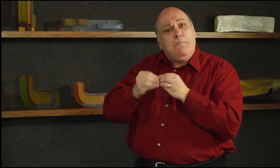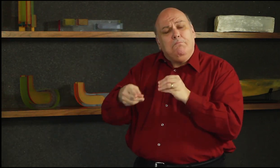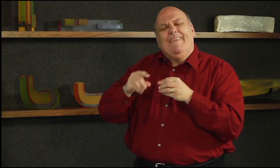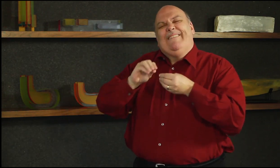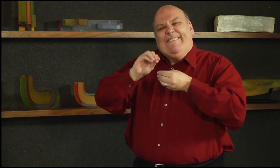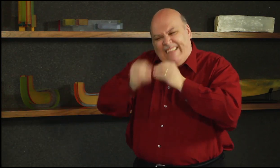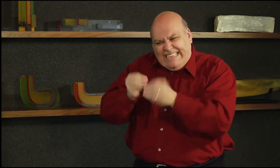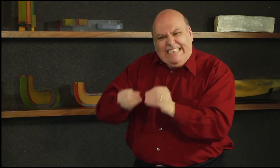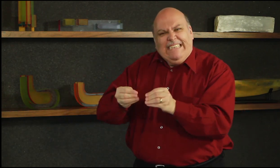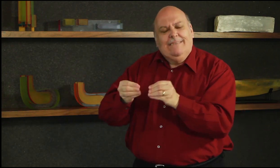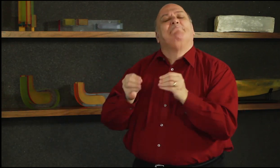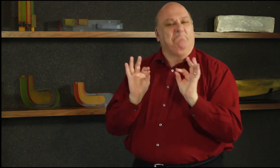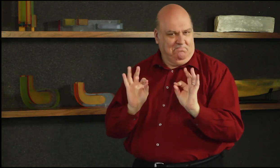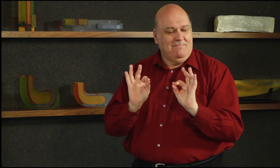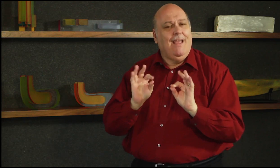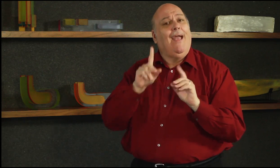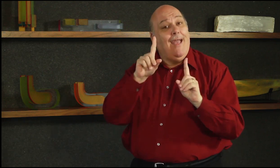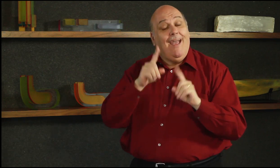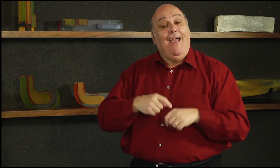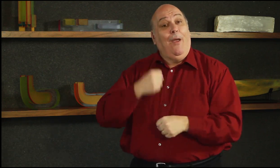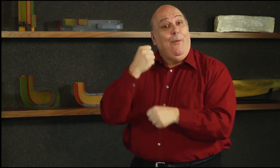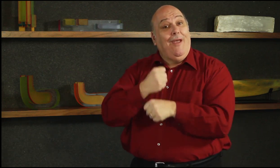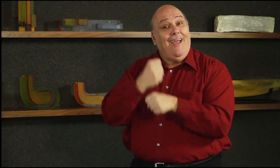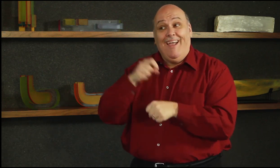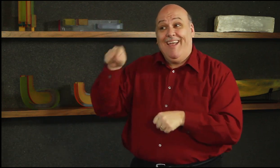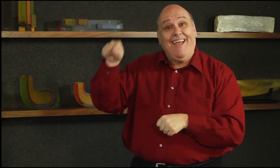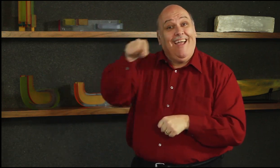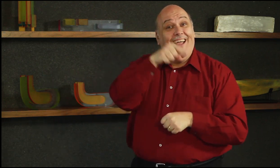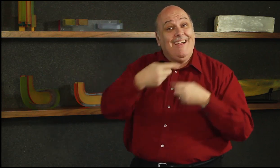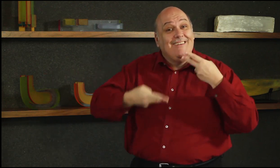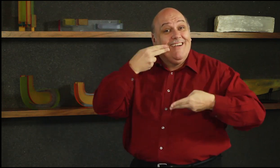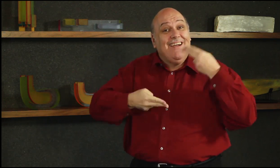problem especially if those who work in the